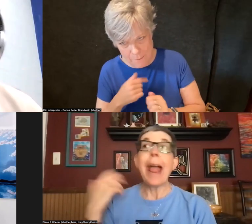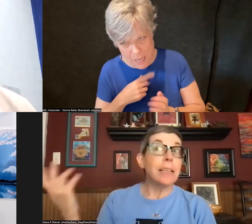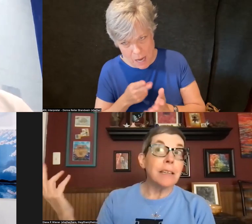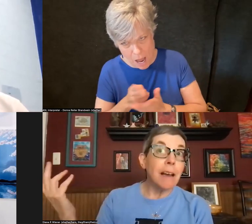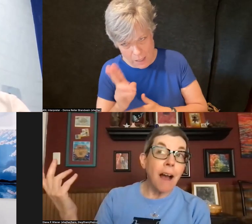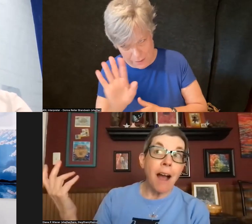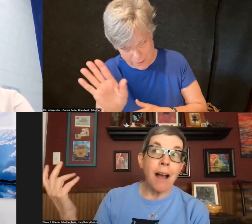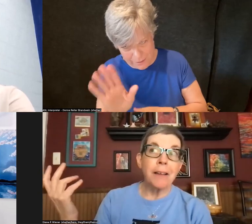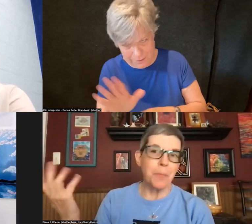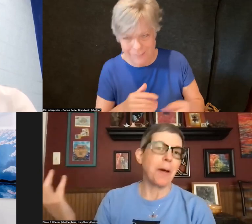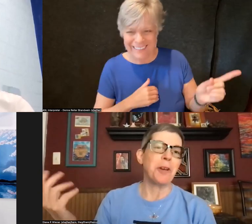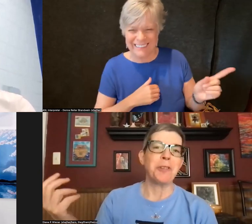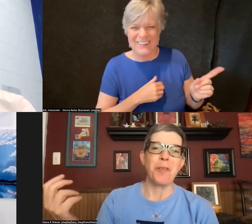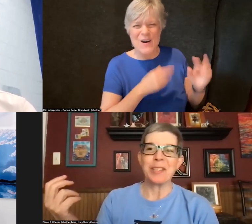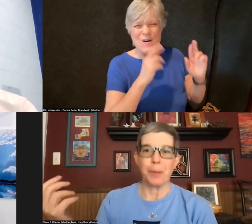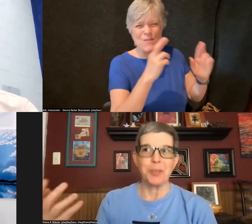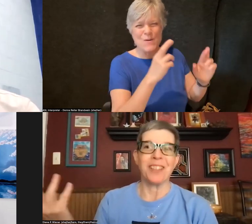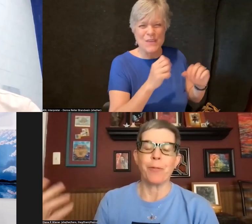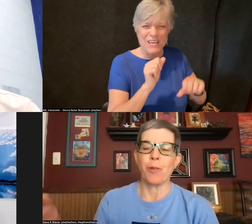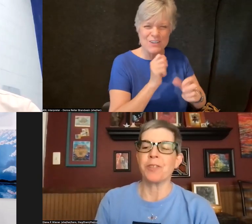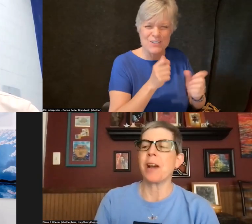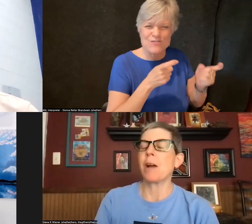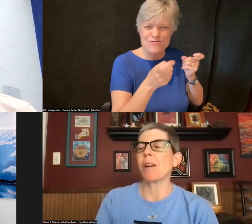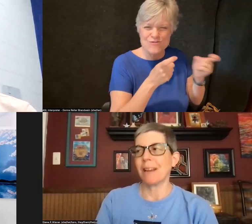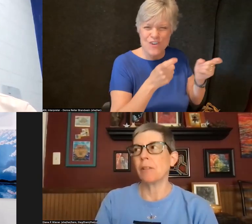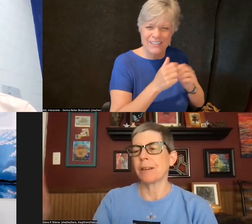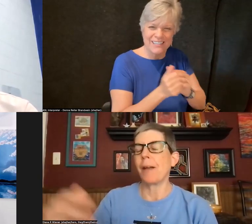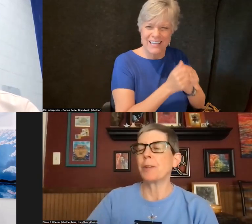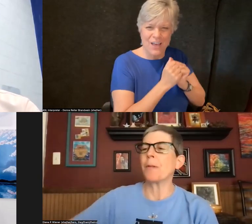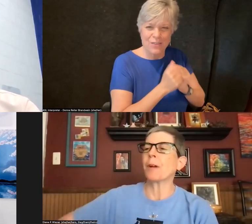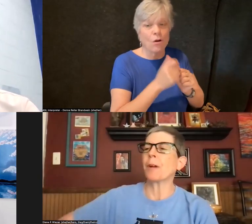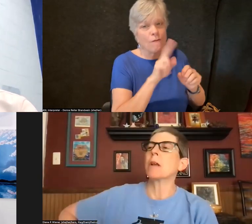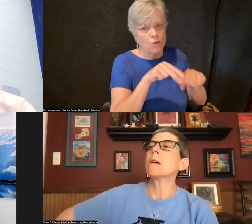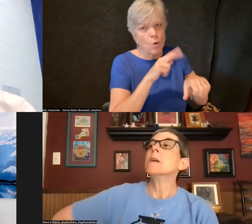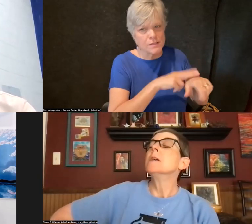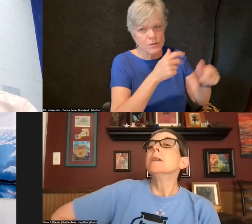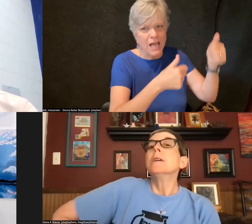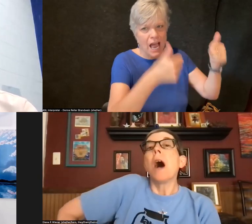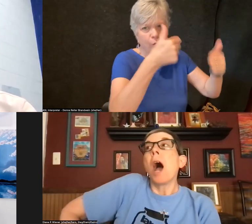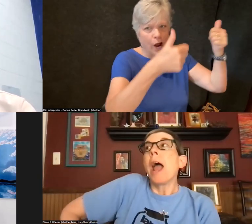And come on, we all know that's bullshit. Of course there's hierarchy. Look, now that's been recorded.